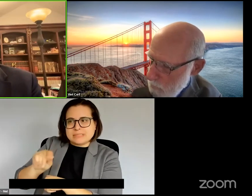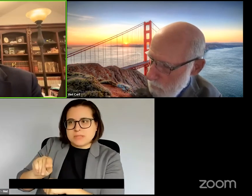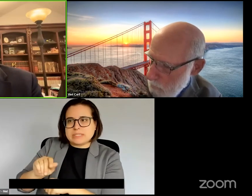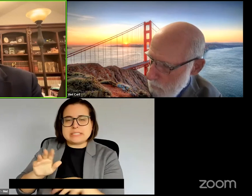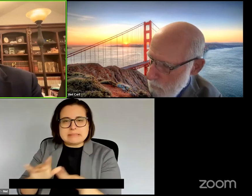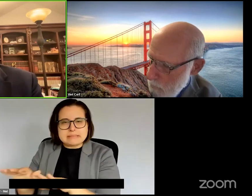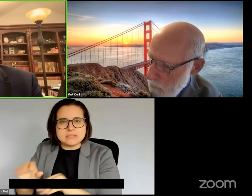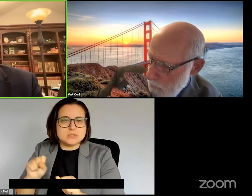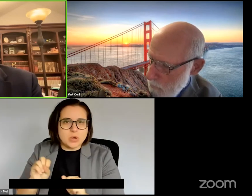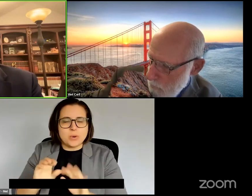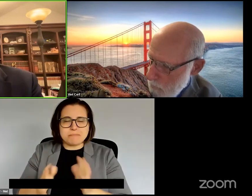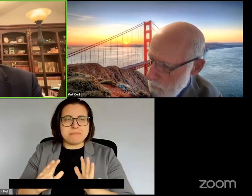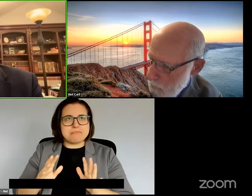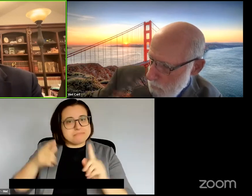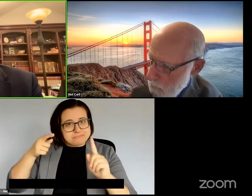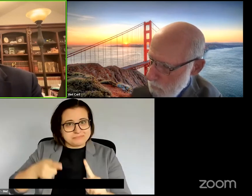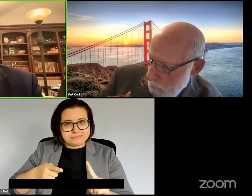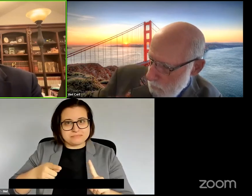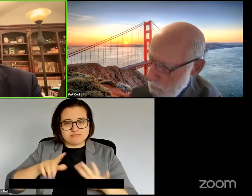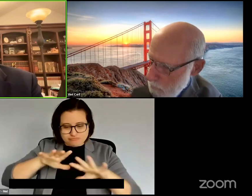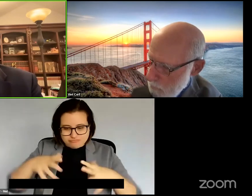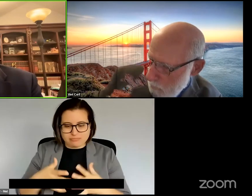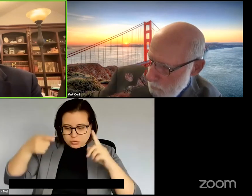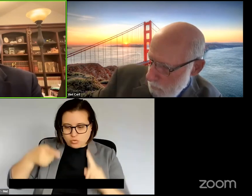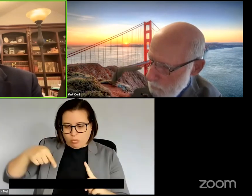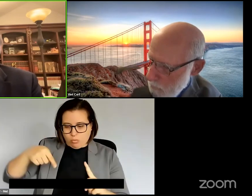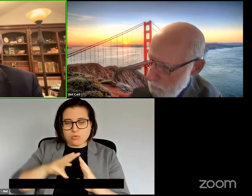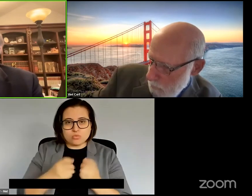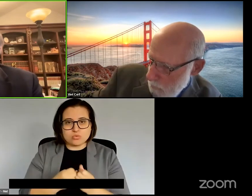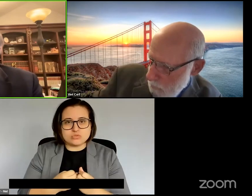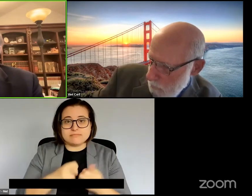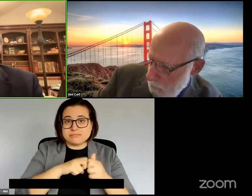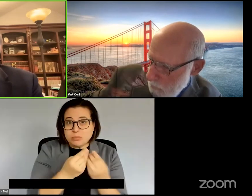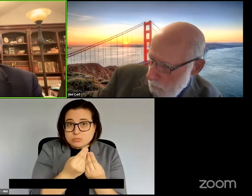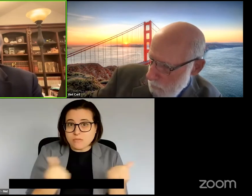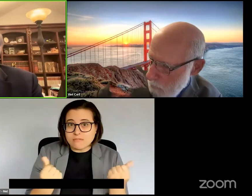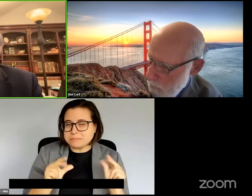So the whole goal of this is not to solve all the problems on day two but to identify